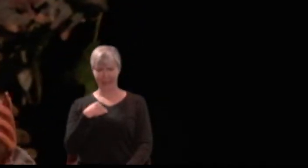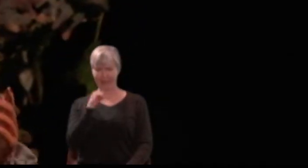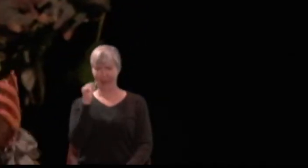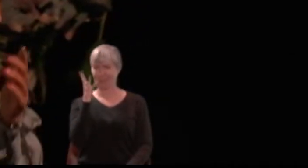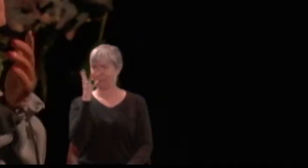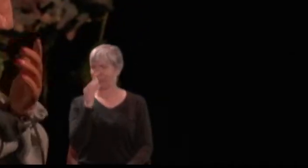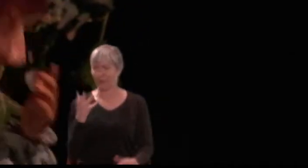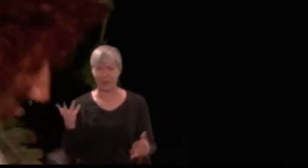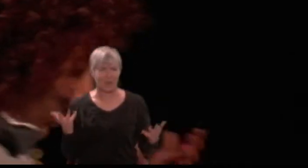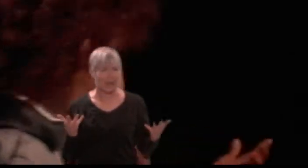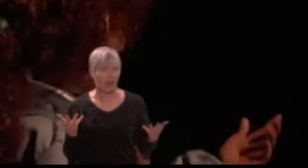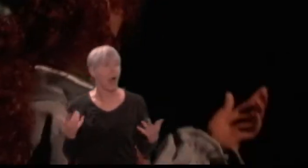.... I will go